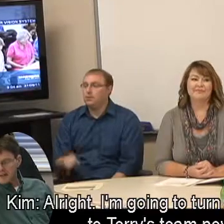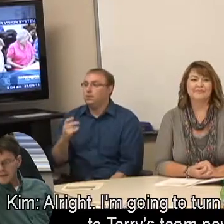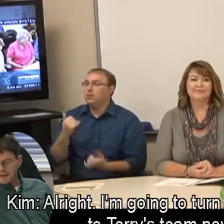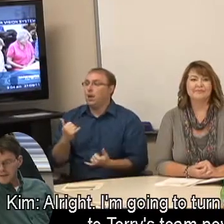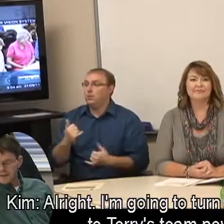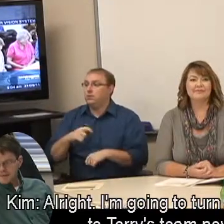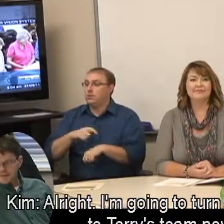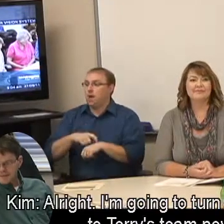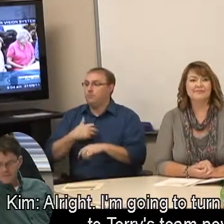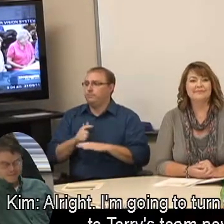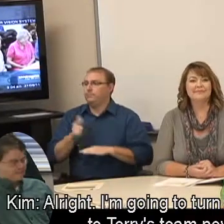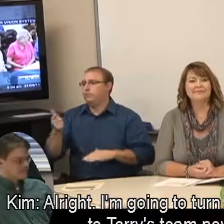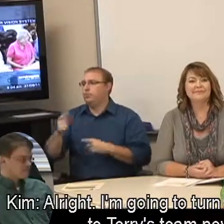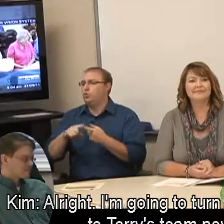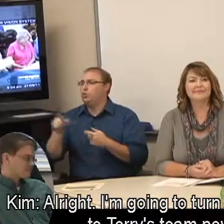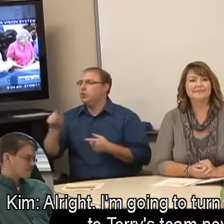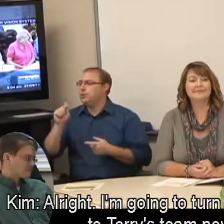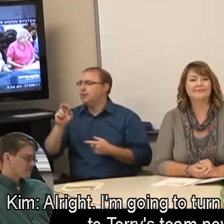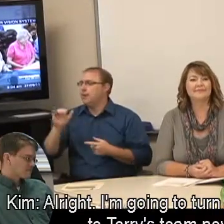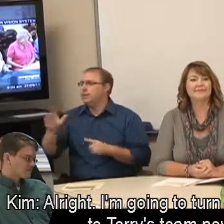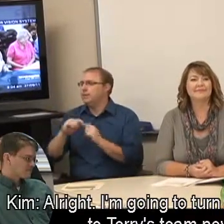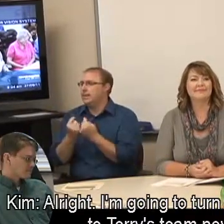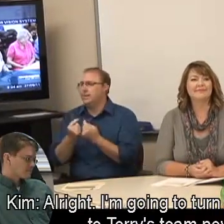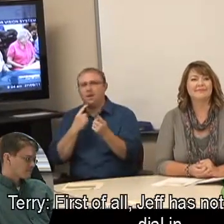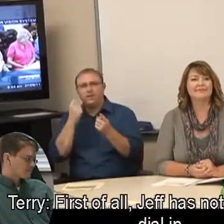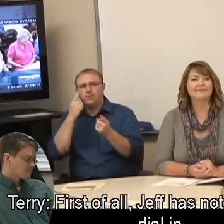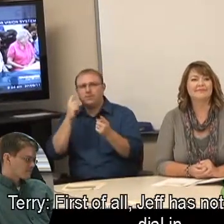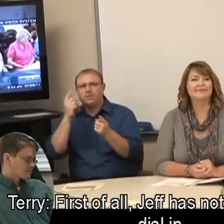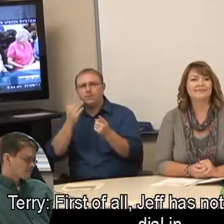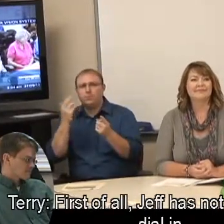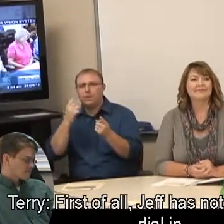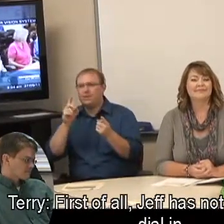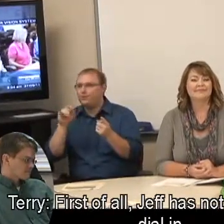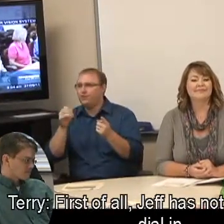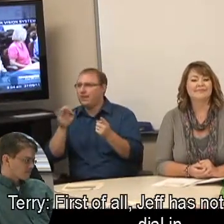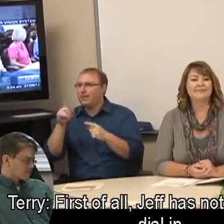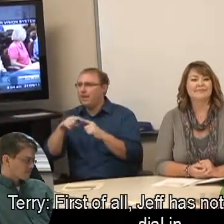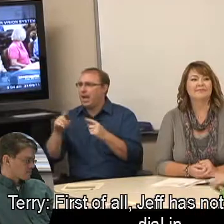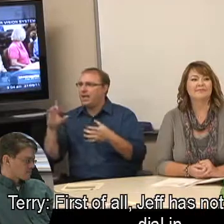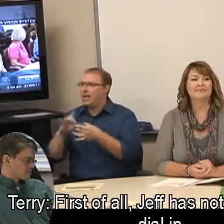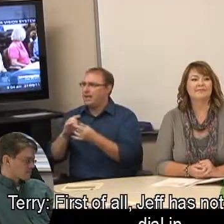Kim: Alright. I'm going to turn the time over to Terry's team now. Terry: First of all, Jeff has not been able to dial in.